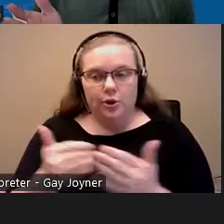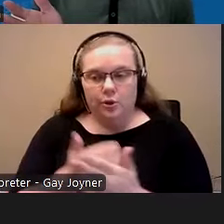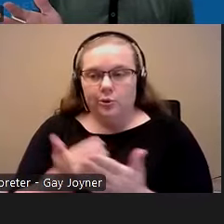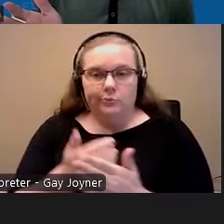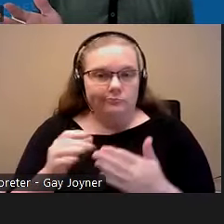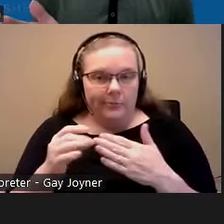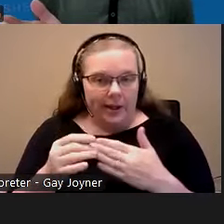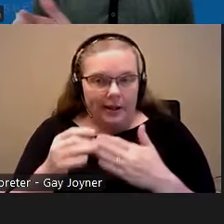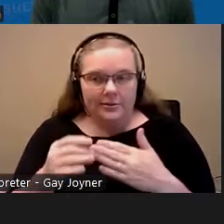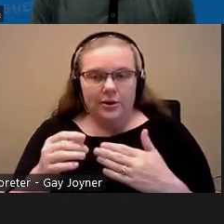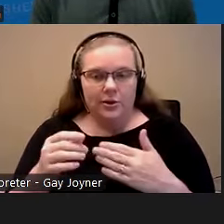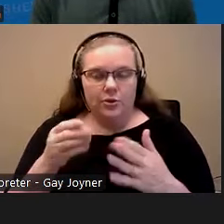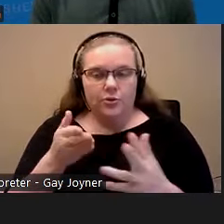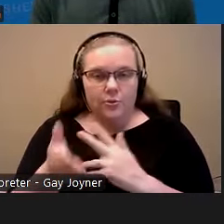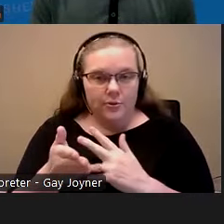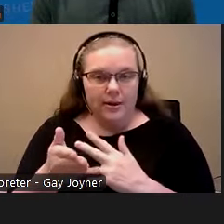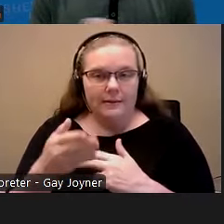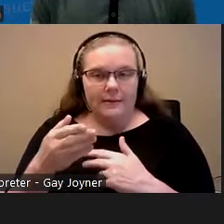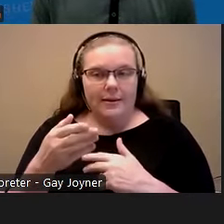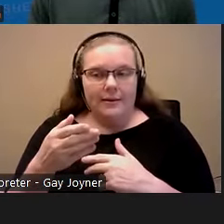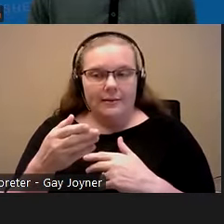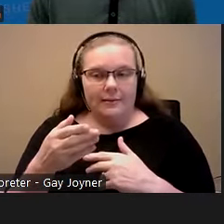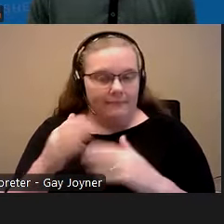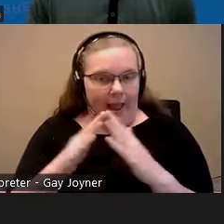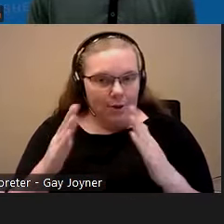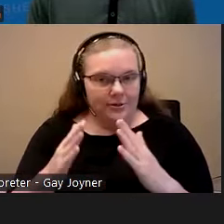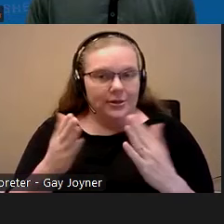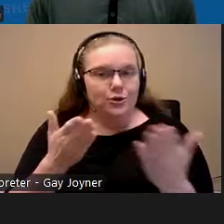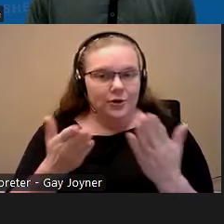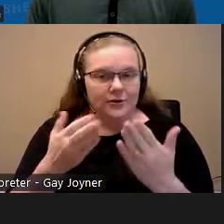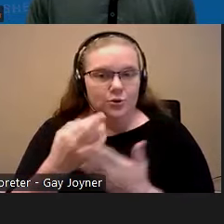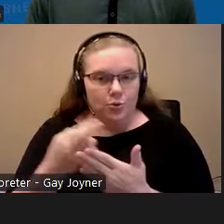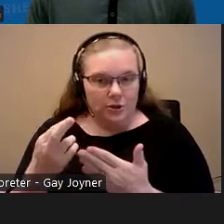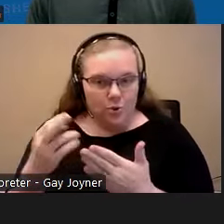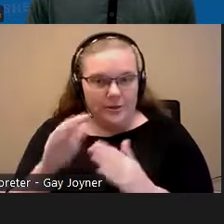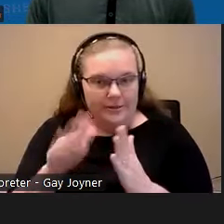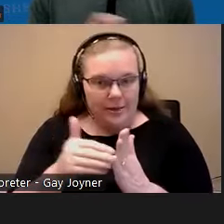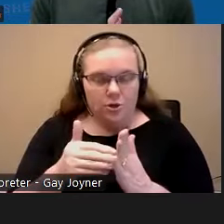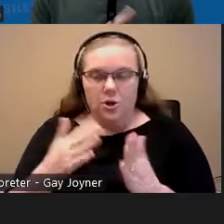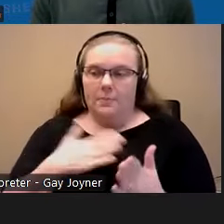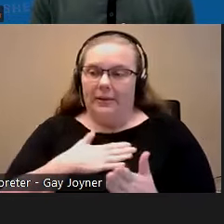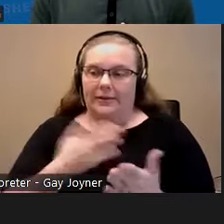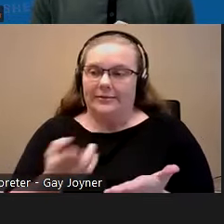housing assistance resource Center. So please sign up for housing assistance resource Center